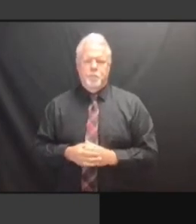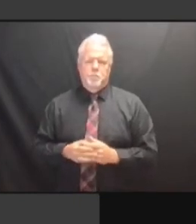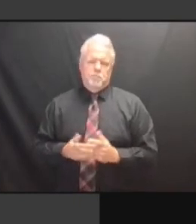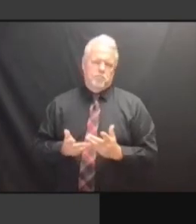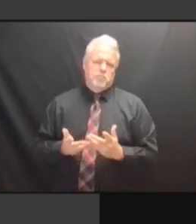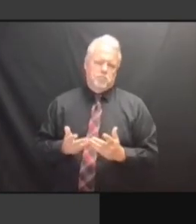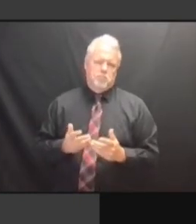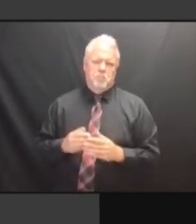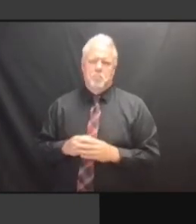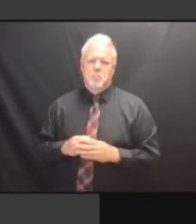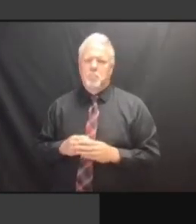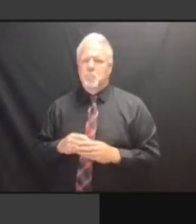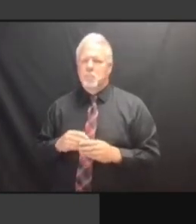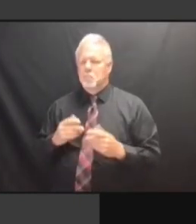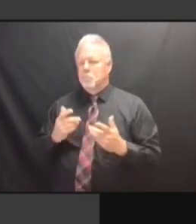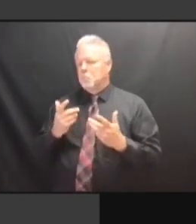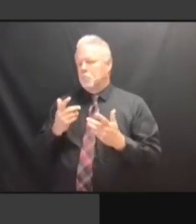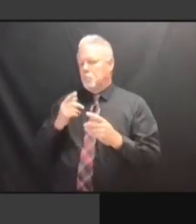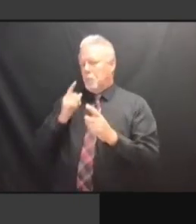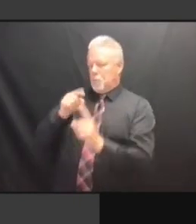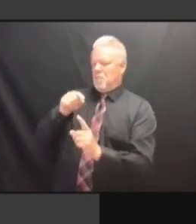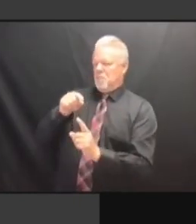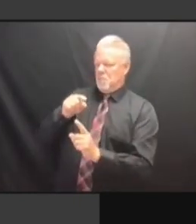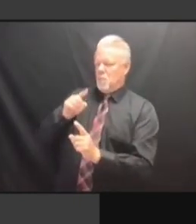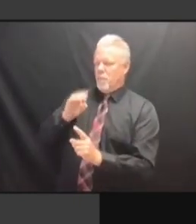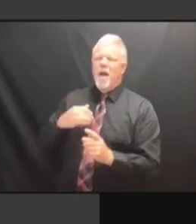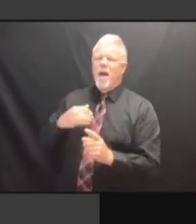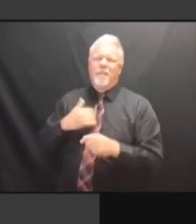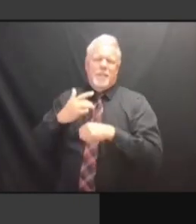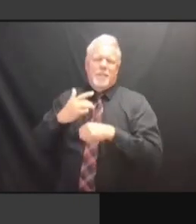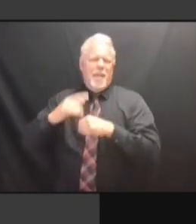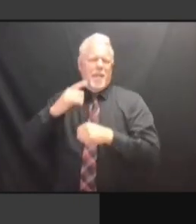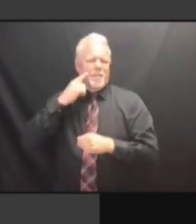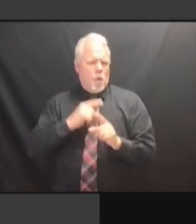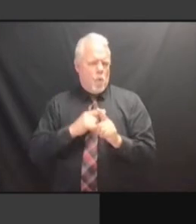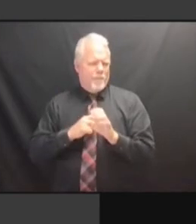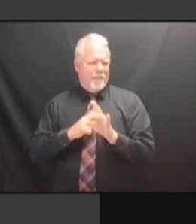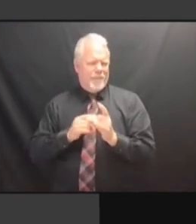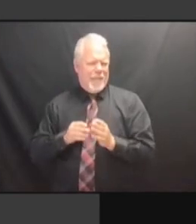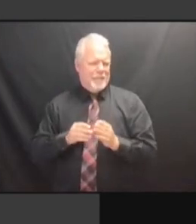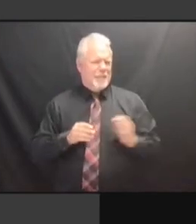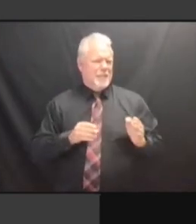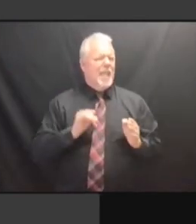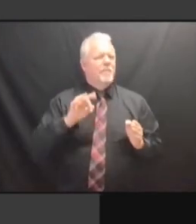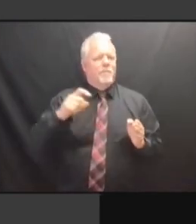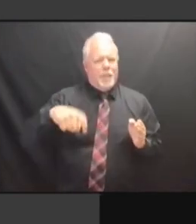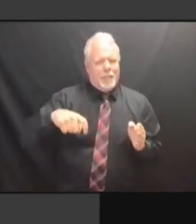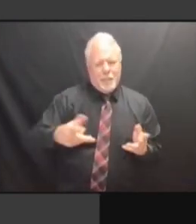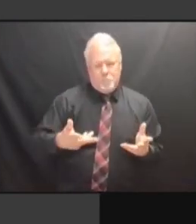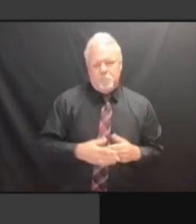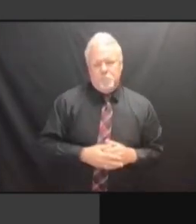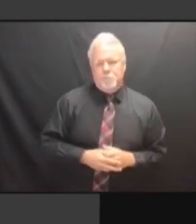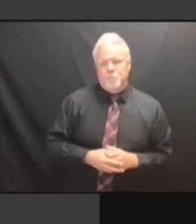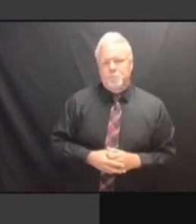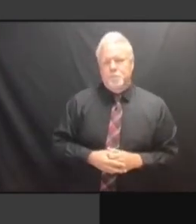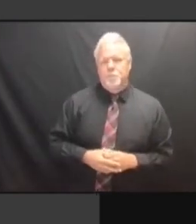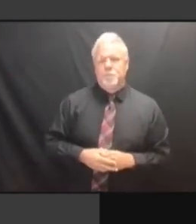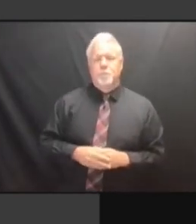OTHER MEETING. ARE WE CONSIDERING ANY REMOTE ARE WE CONSIDERING ANY REMOTE ARE WE CONSIDERING ANY REMOTE SITUATIONS? SITUATIONS? SITUATIONS? BECAUSE SITUATIONS? BECAUSE YOU SITUATIONS? BECAUSE YOU DON'T SITUATIONS? BECAUSE YOU DON'T HAVE SITUATIONS? BECAUSE YOU DON'T HAVE THE BECAUSE YOU DON'T HAVE THE BECAUSE YOU DON'T HAVE THE TRAINING BECAUSE YOU DON'T HAVE THE TRAINING PROBLEM BECAUSE YOU DON'T HAVE THE TRAINING PROBLEM THAT BECAUSE YOU DON'T HAVE THE TRAINING PROBLEM THAT SHE BECAUSE YOU DON'T HAVE THE TRAINING PROBLEM THAT SHE HAS. TRAINING PROBLEM THAT SHE HAS. TRAINING PROBLEM THAT SHE HAS. >> TRAINING PROBLEM THAT SHE HAS. >> WELL, TRAINING PROBLEM THAT SHE HAS. >> WELL, WE